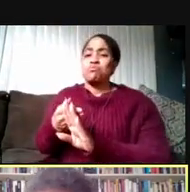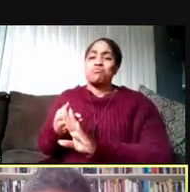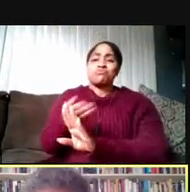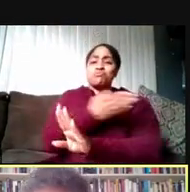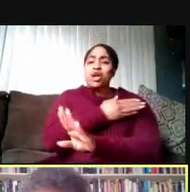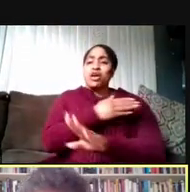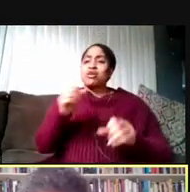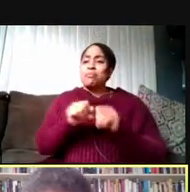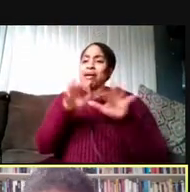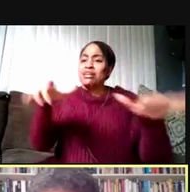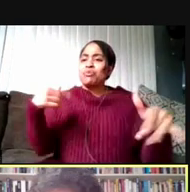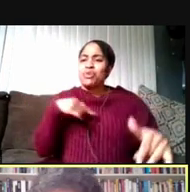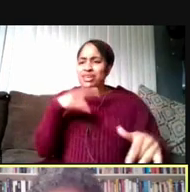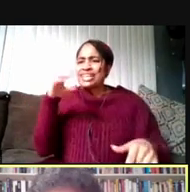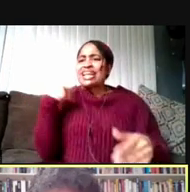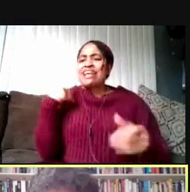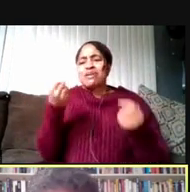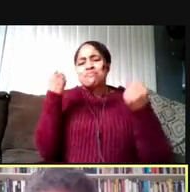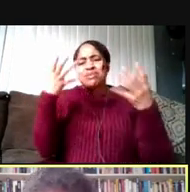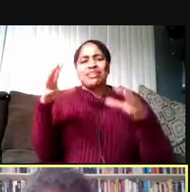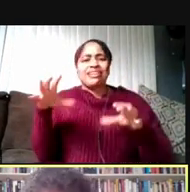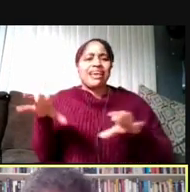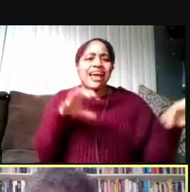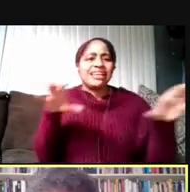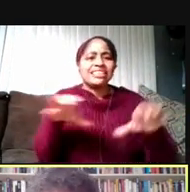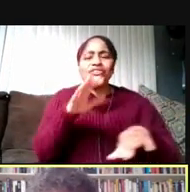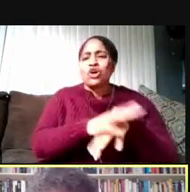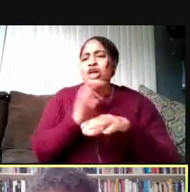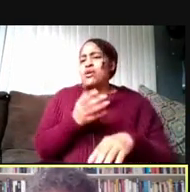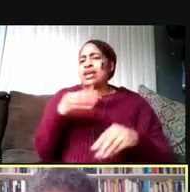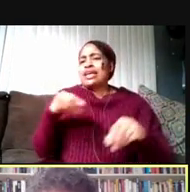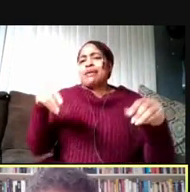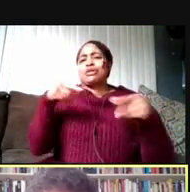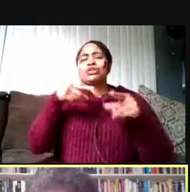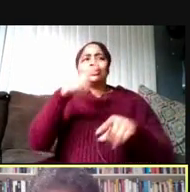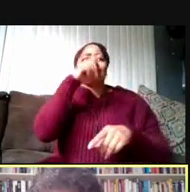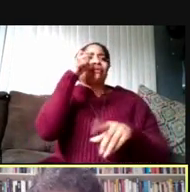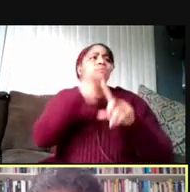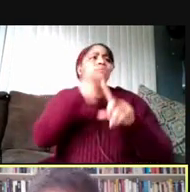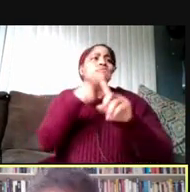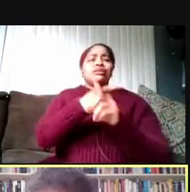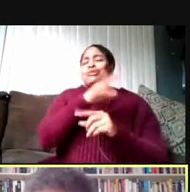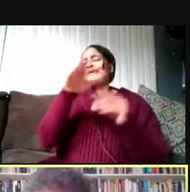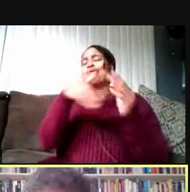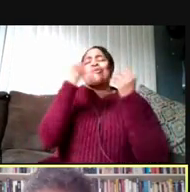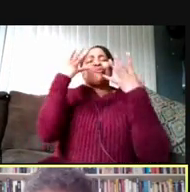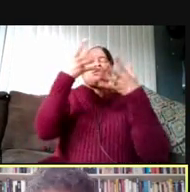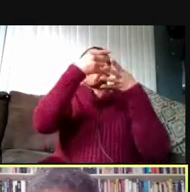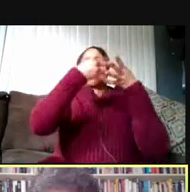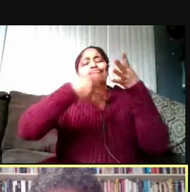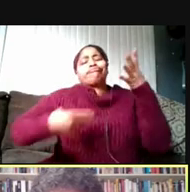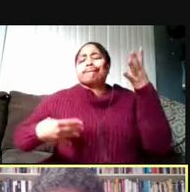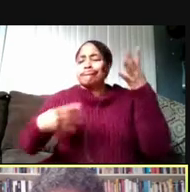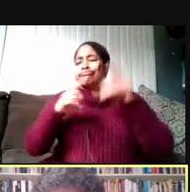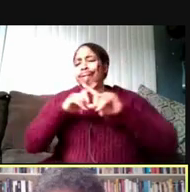we had many exciting activities on our campus during the summer months, a whole array of different types of things.